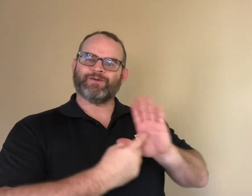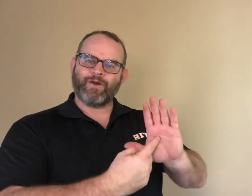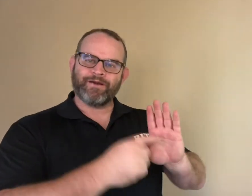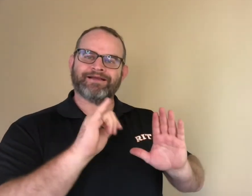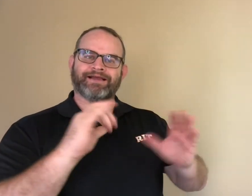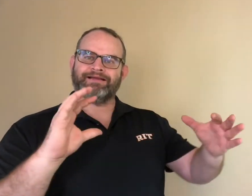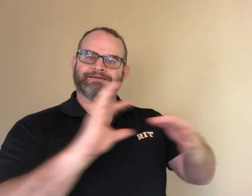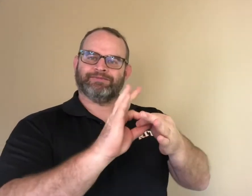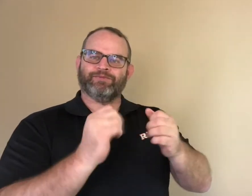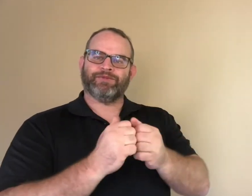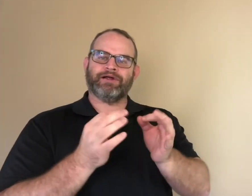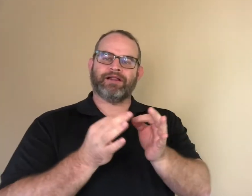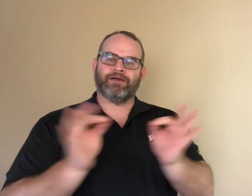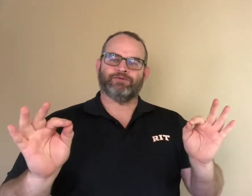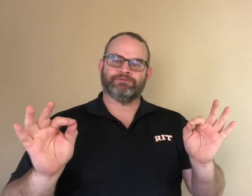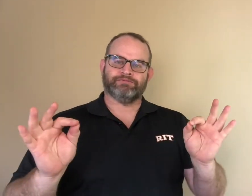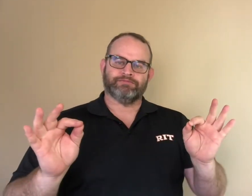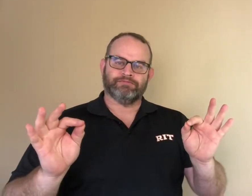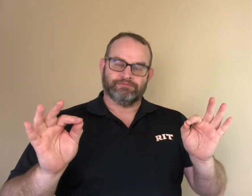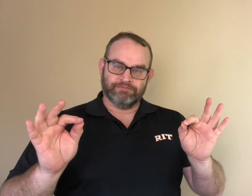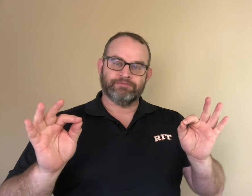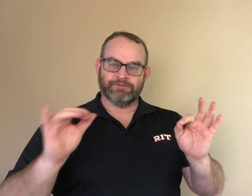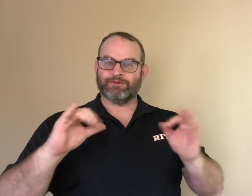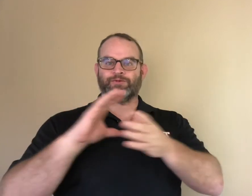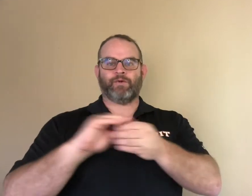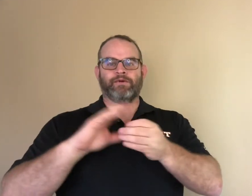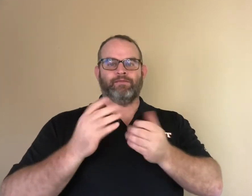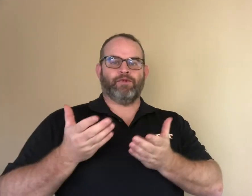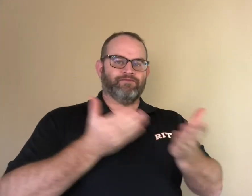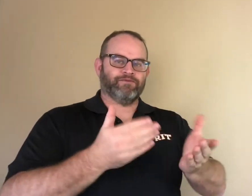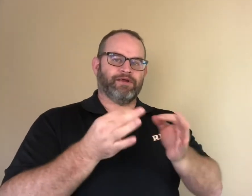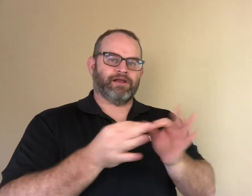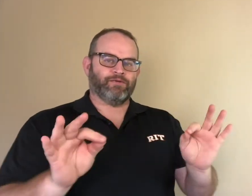We need to connect STEM concepts to their sign language. STEM stories offers the connection between STEM concepts and the target languages.